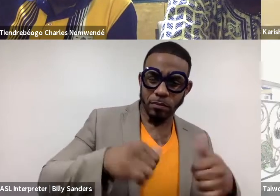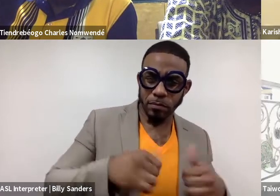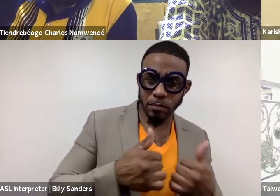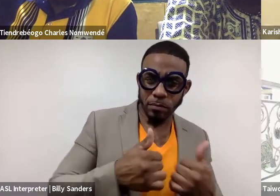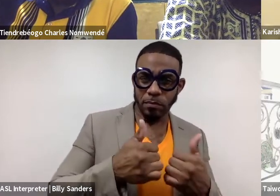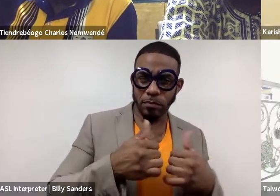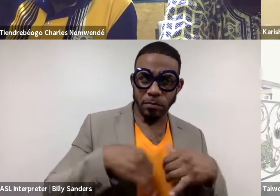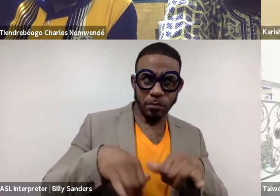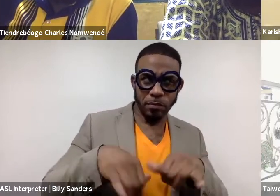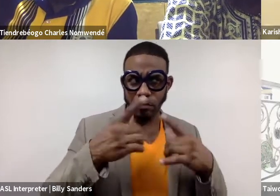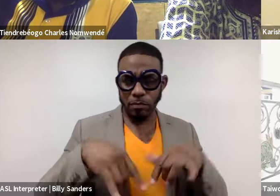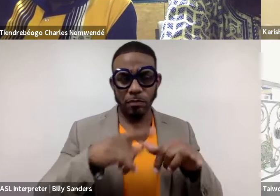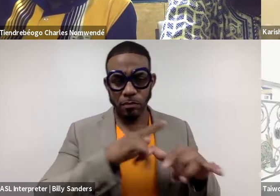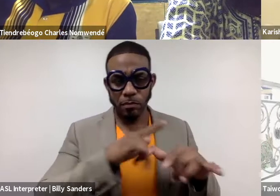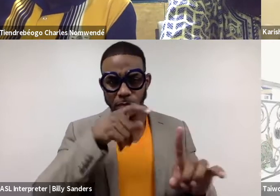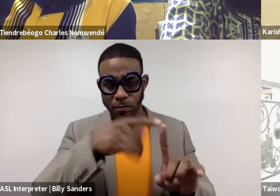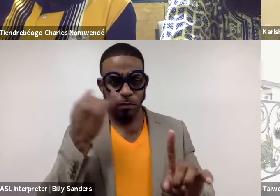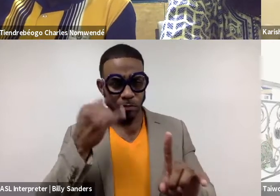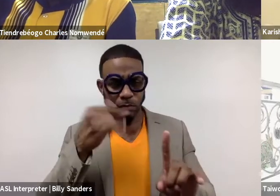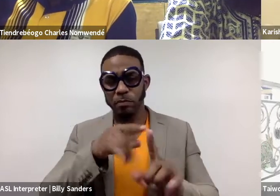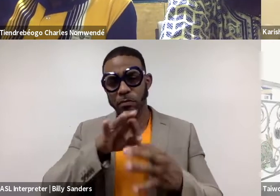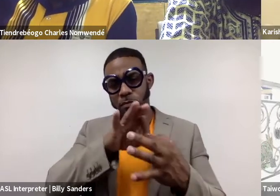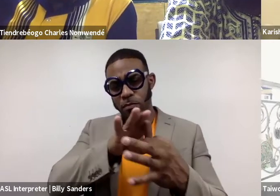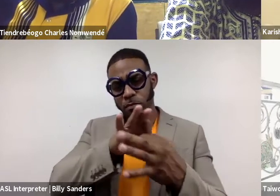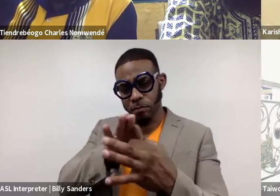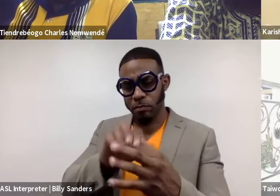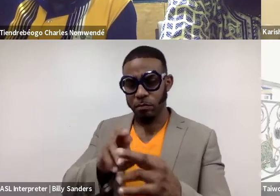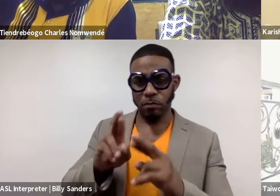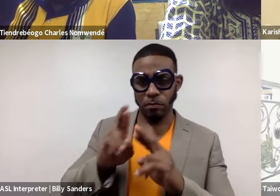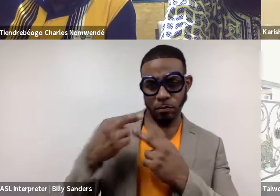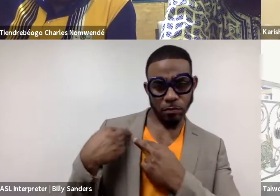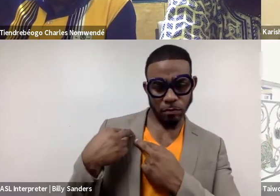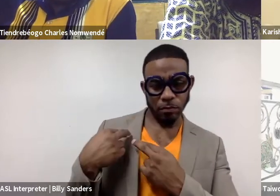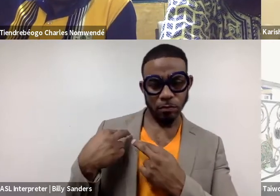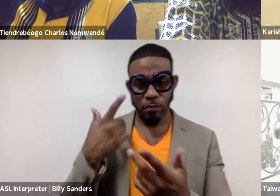So, we're gonna come back to the idea of relationality or responsibility, 'cause those are really ethics